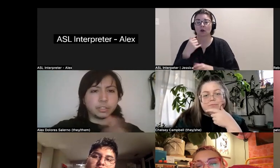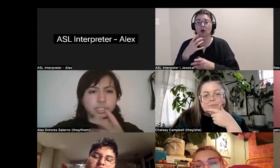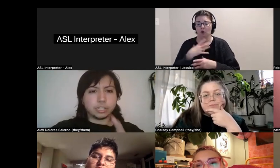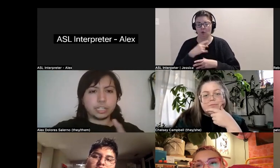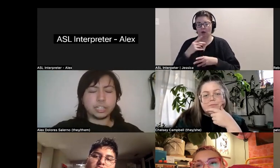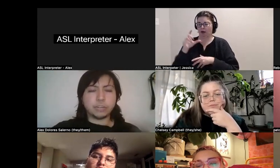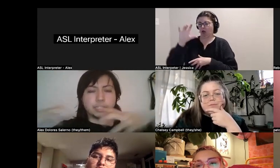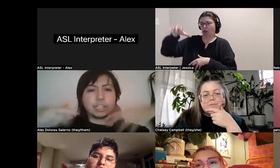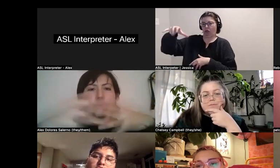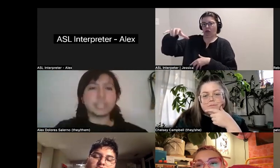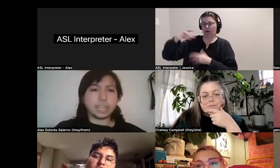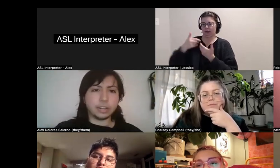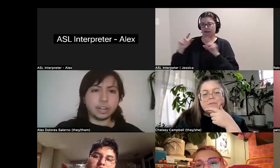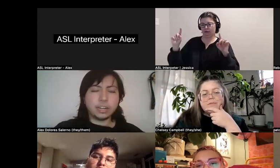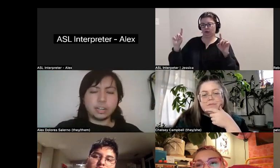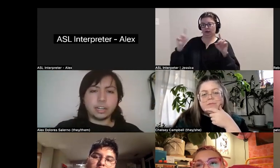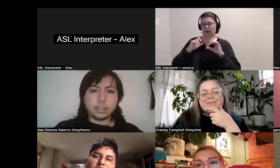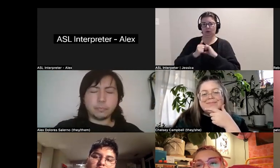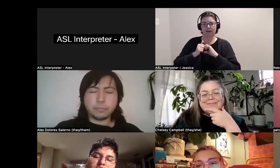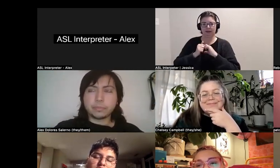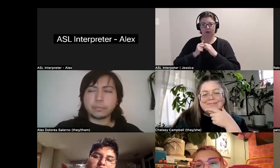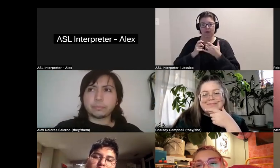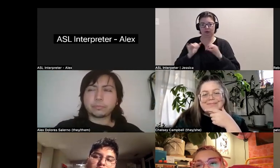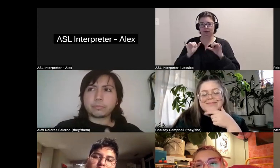the actual installation it was they were together.